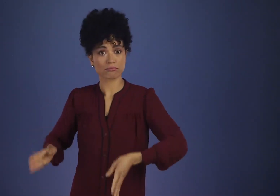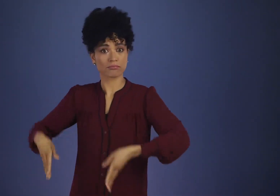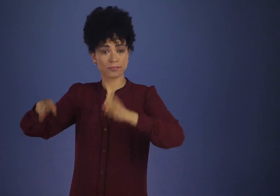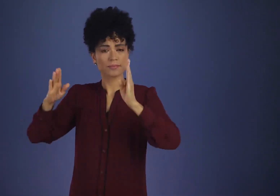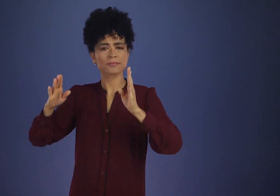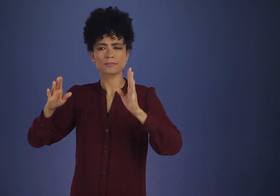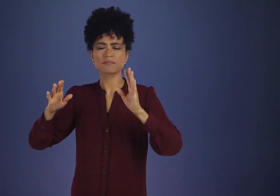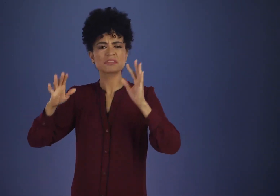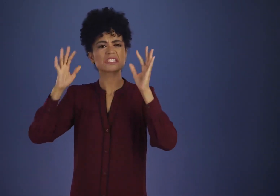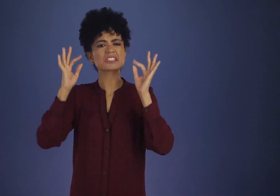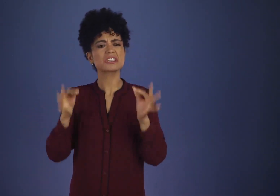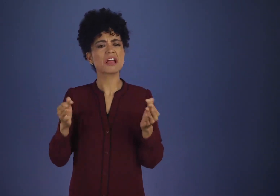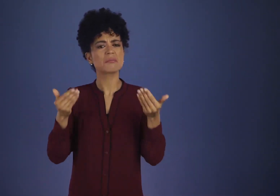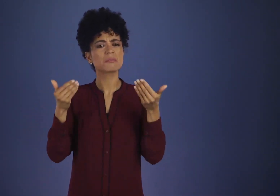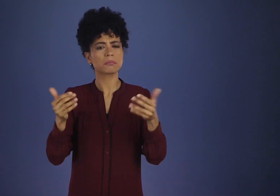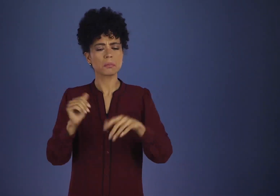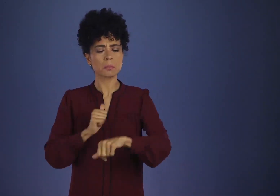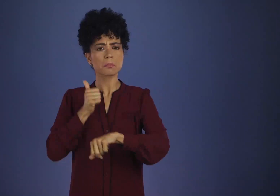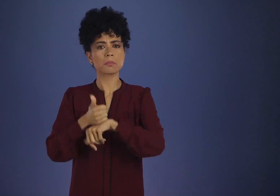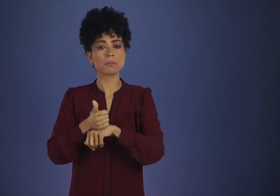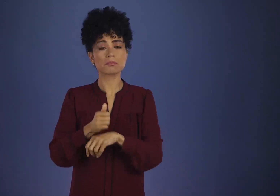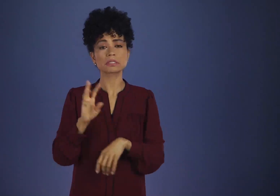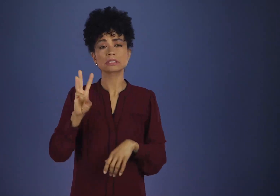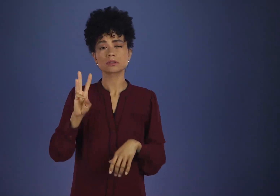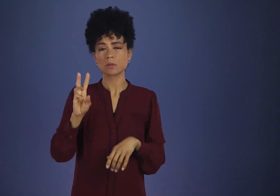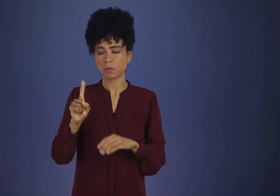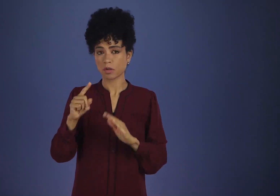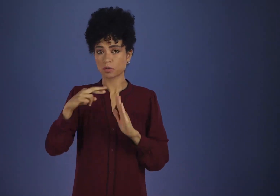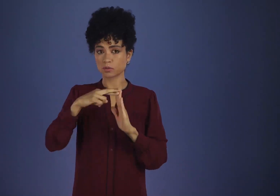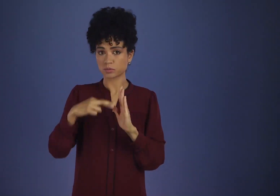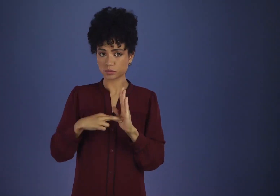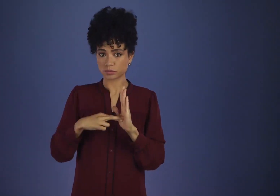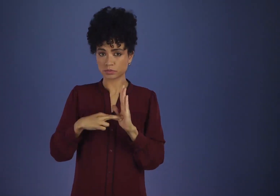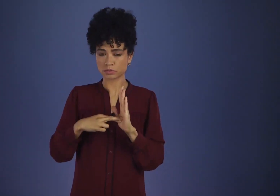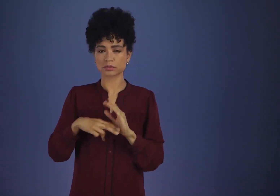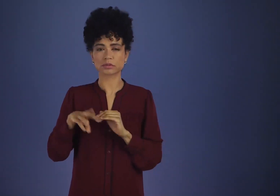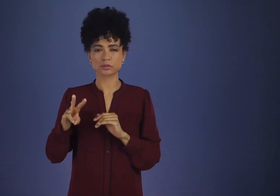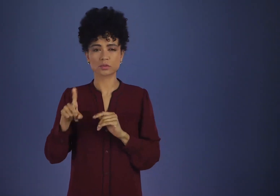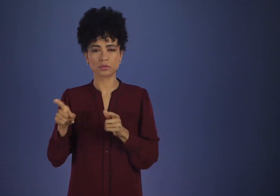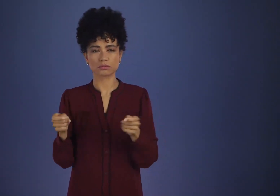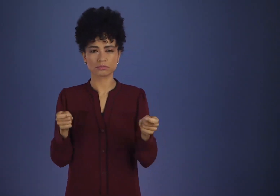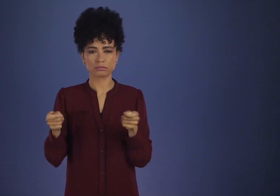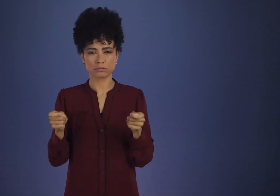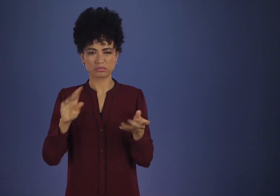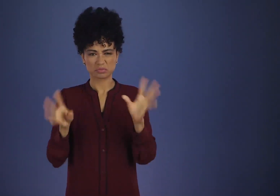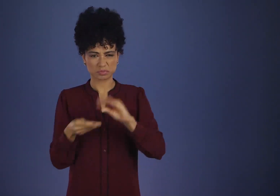To insure foolproof, continuous operation, sixty-one rules and regulations were adopted.